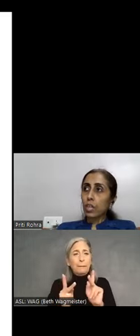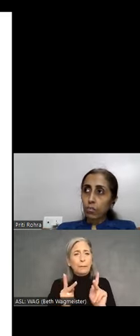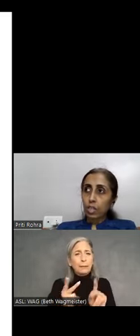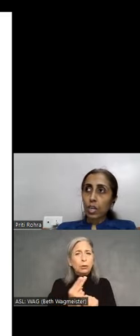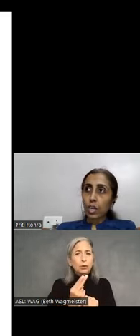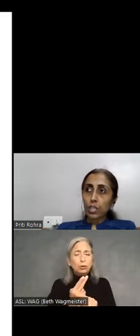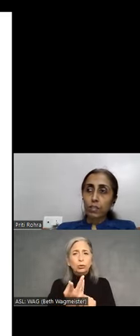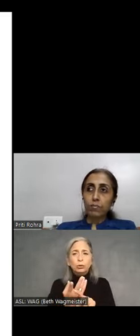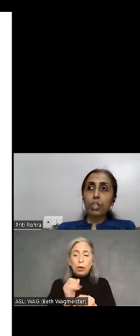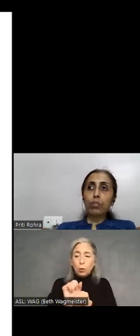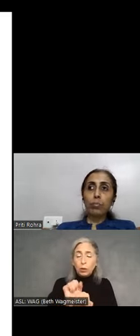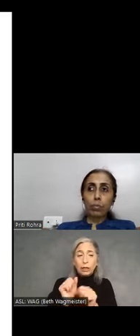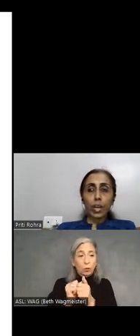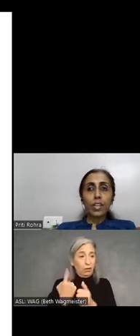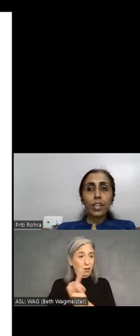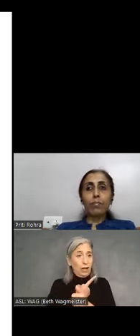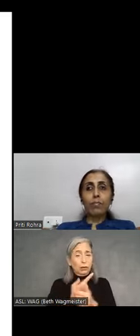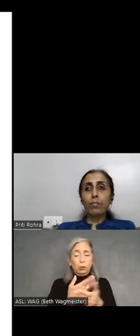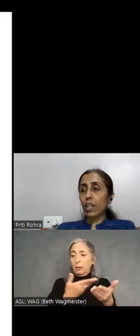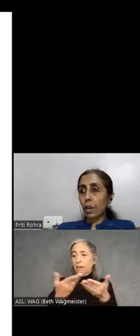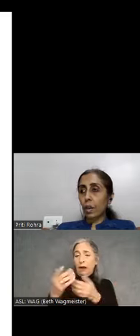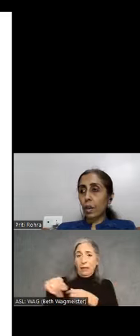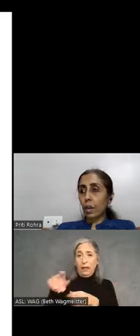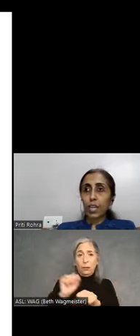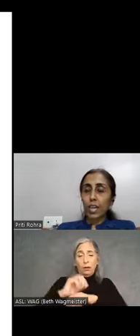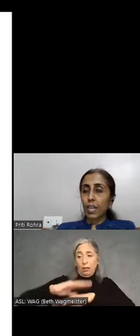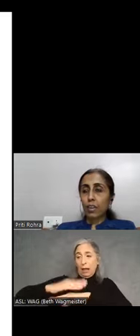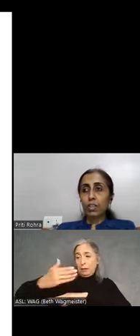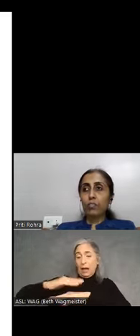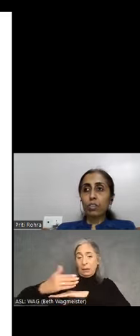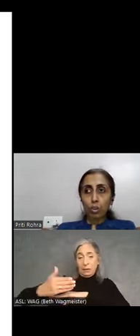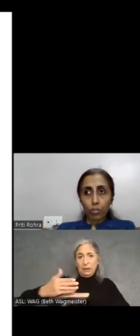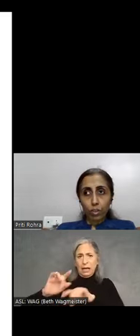are working with us, we do provide them with laptops and have the different softwares loaded